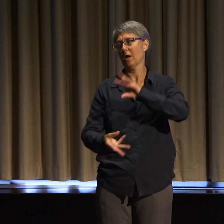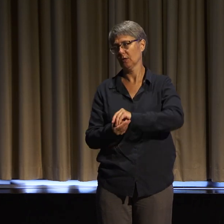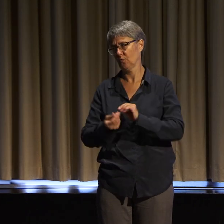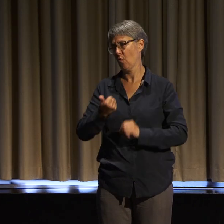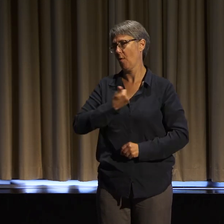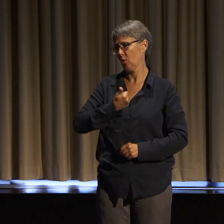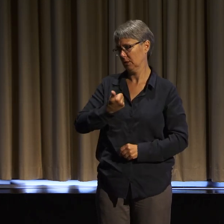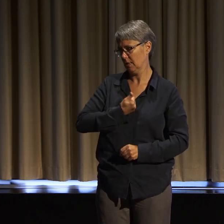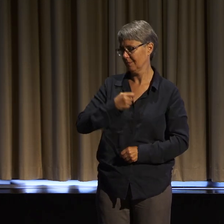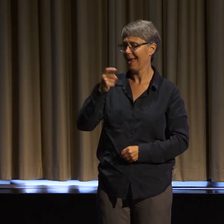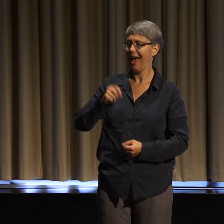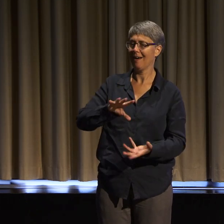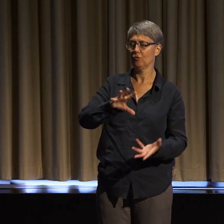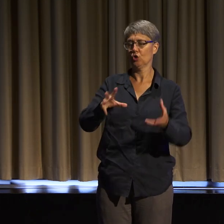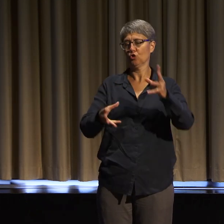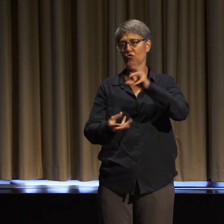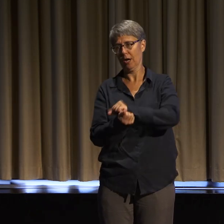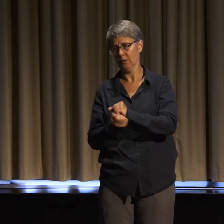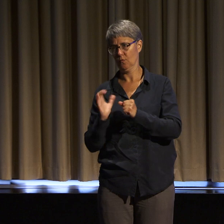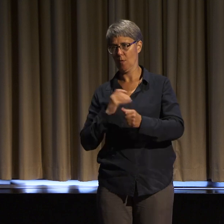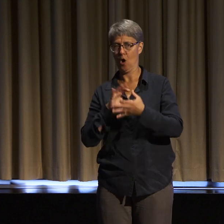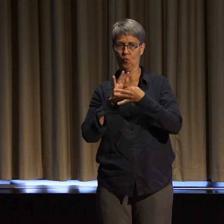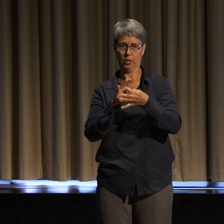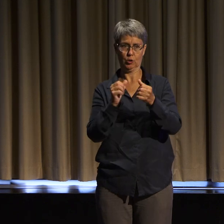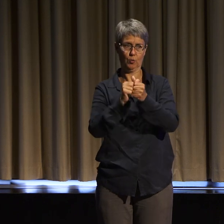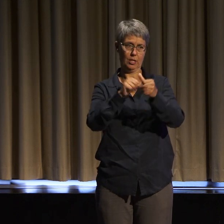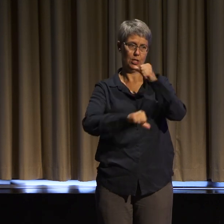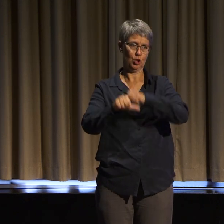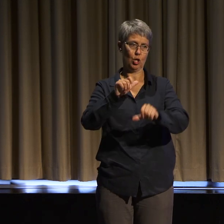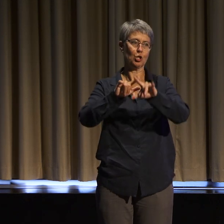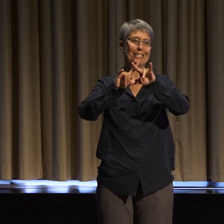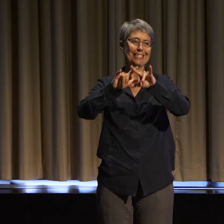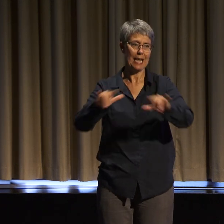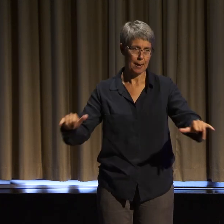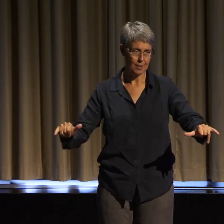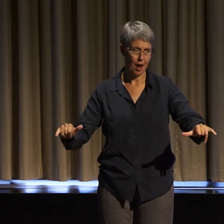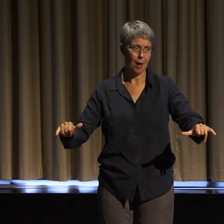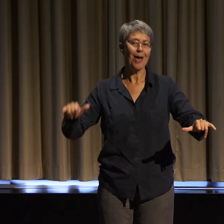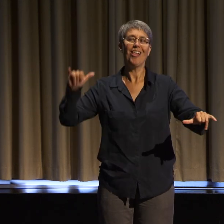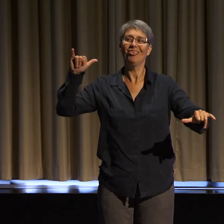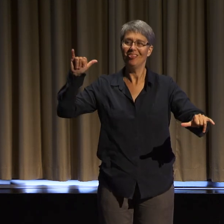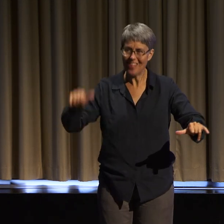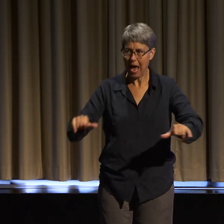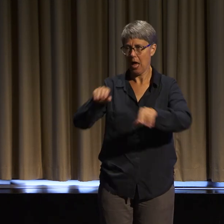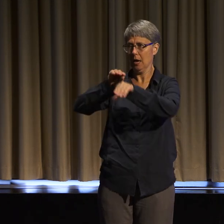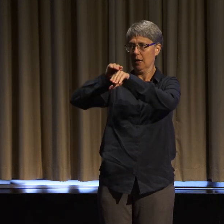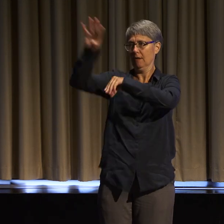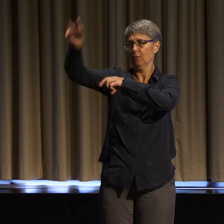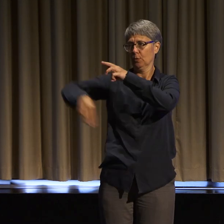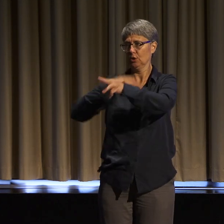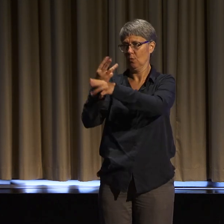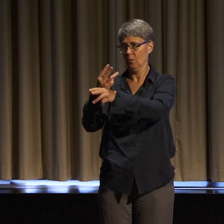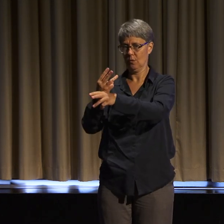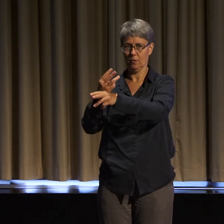with each other at the same time. Because our work depends on us and our relationships with each other.